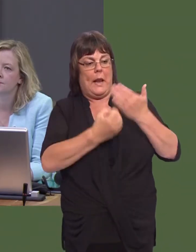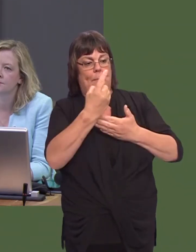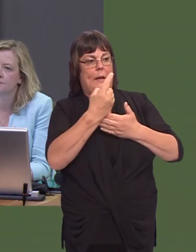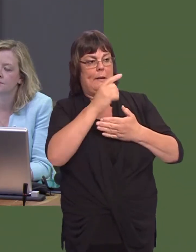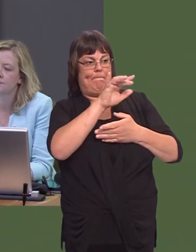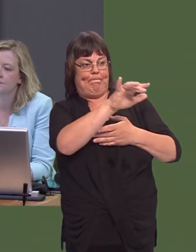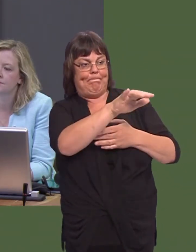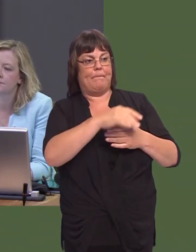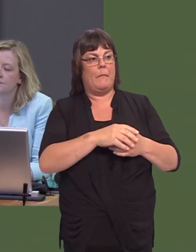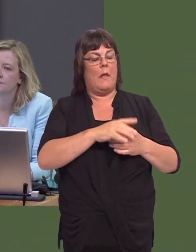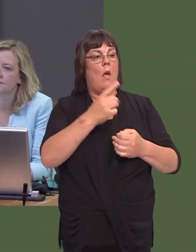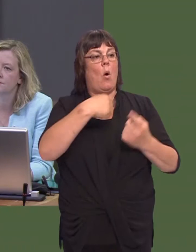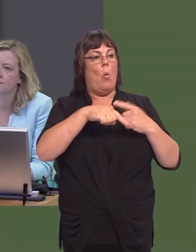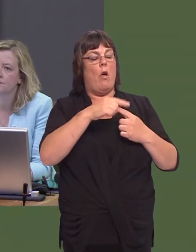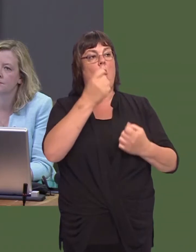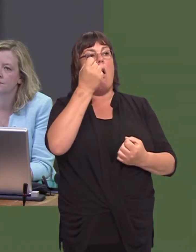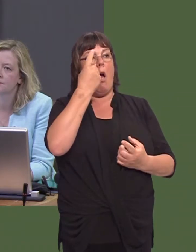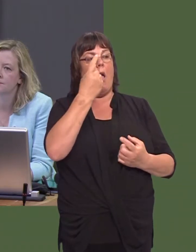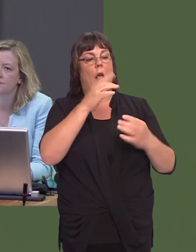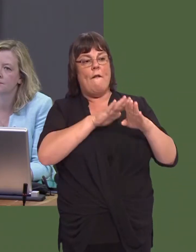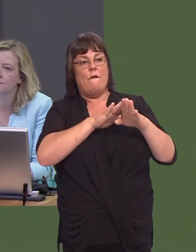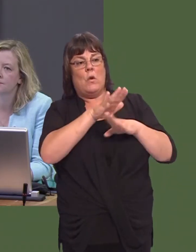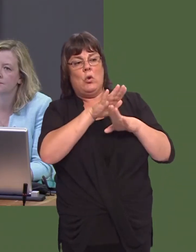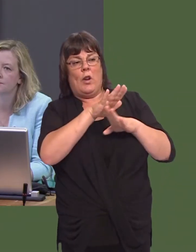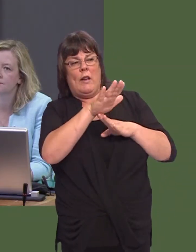plant. I think we all came to the conclusion that, unfortunately, there are still serious challenges